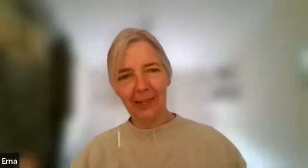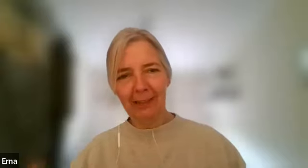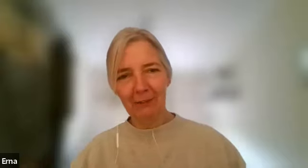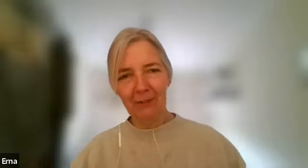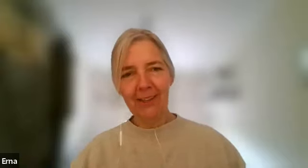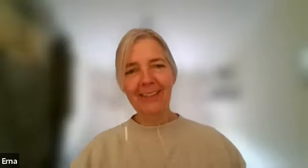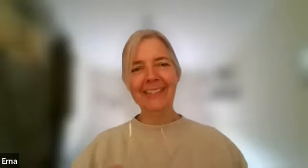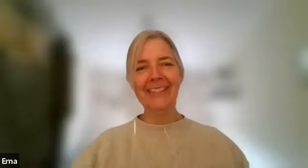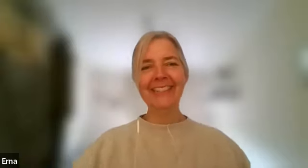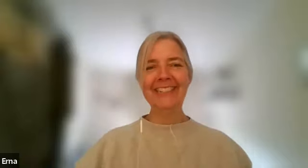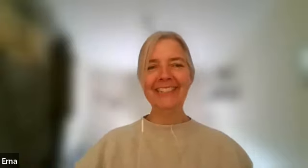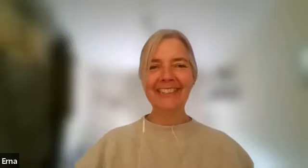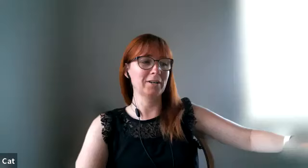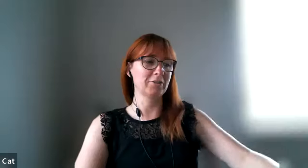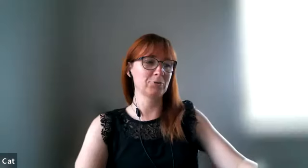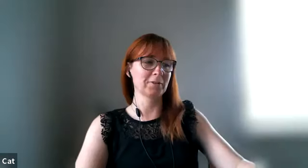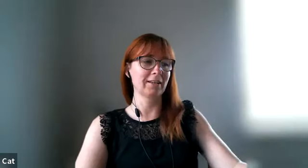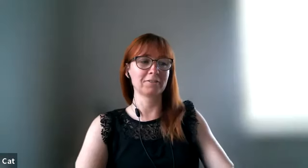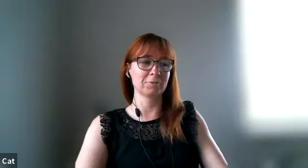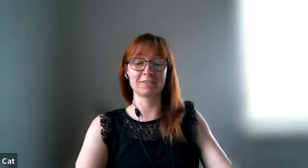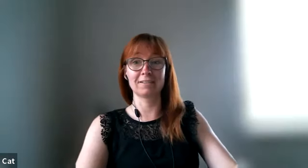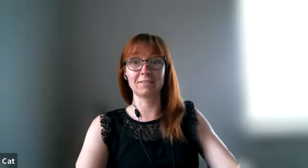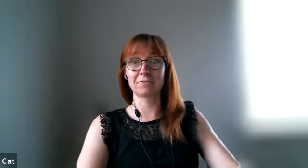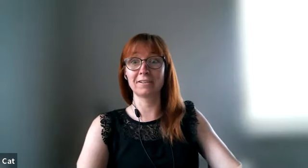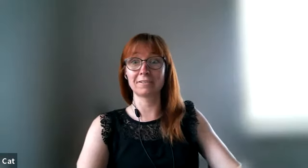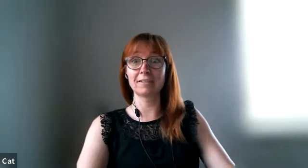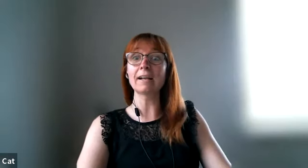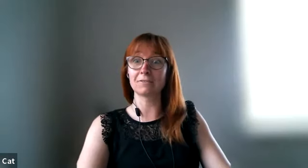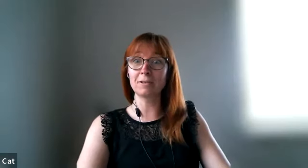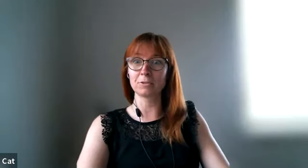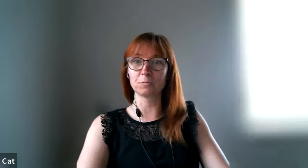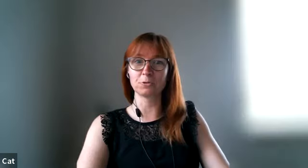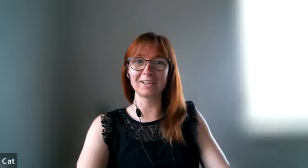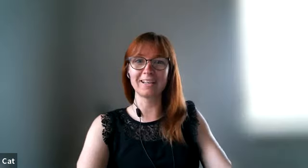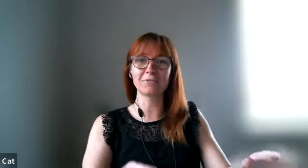have that's why i use my calendar because i can't ever find i can't find my notebook but i can't